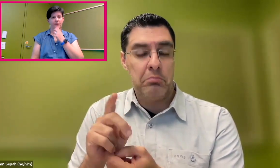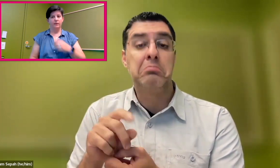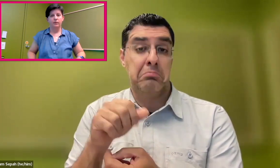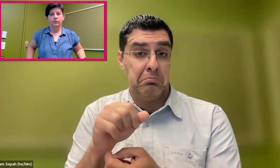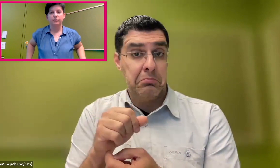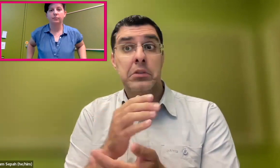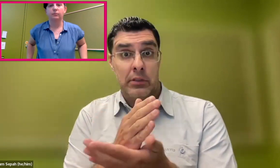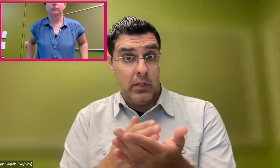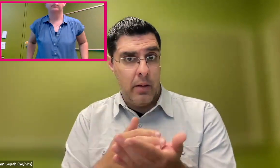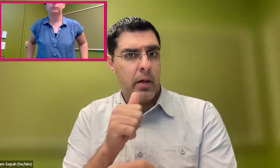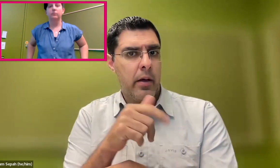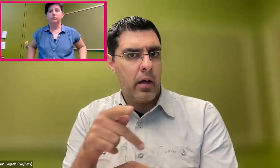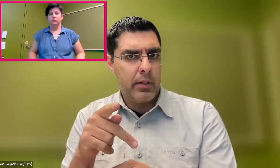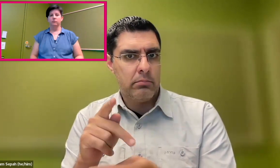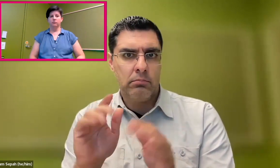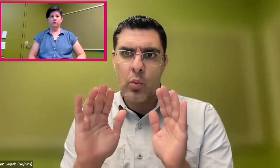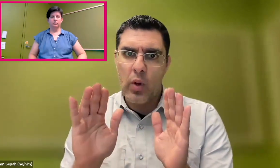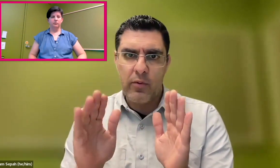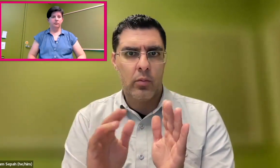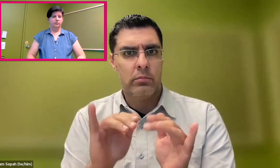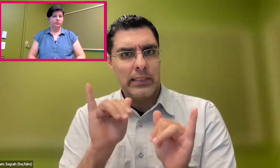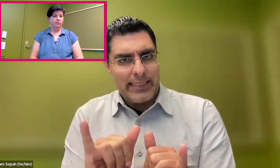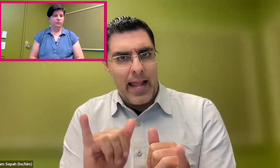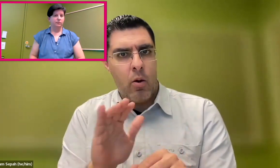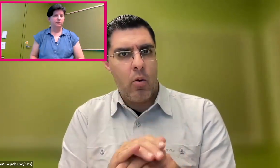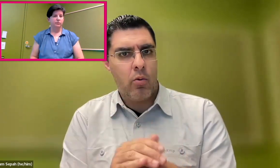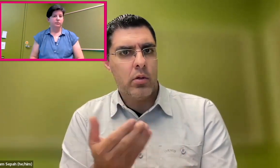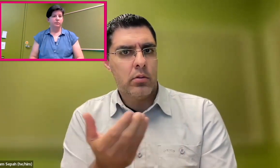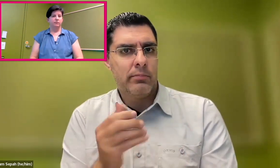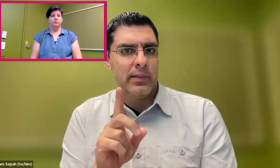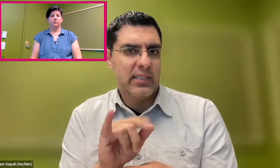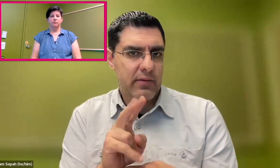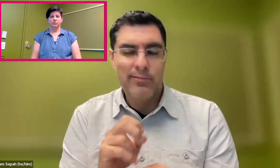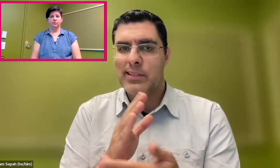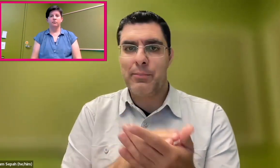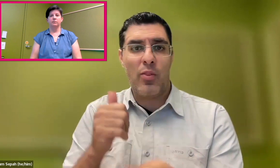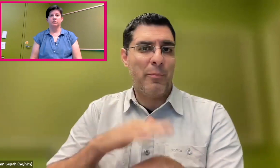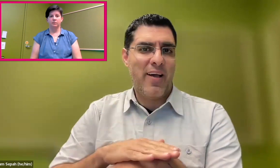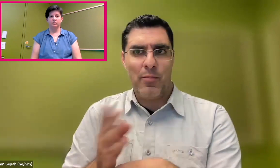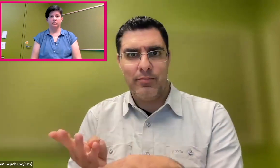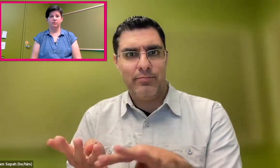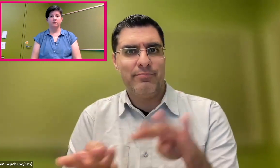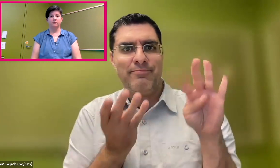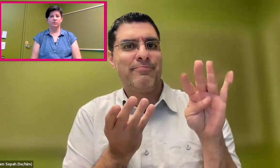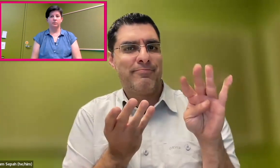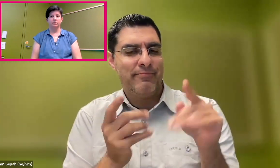So there's not always a safeguard in terms of ethics. Some platforms are really great that way. For example, with a phone, they'll